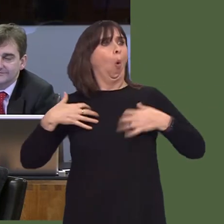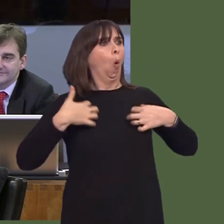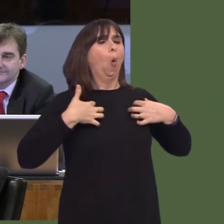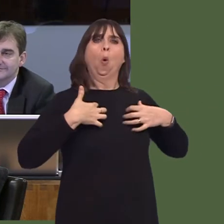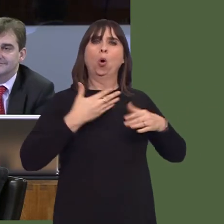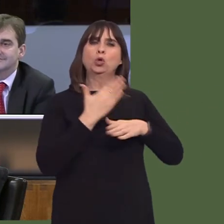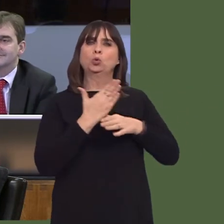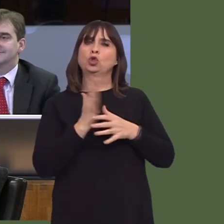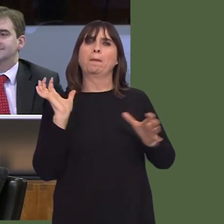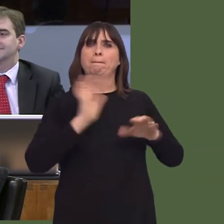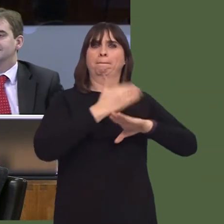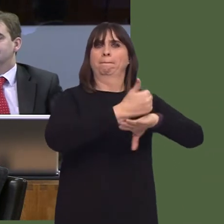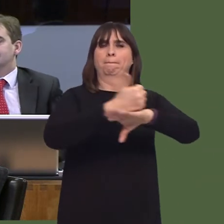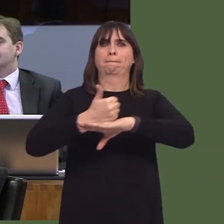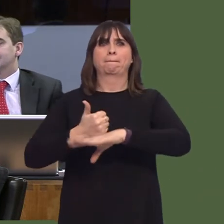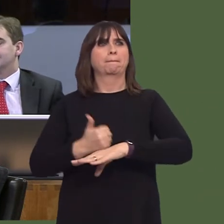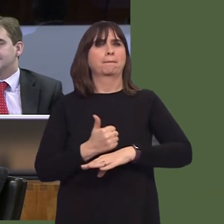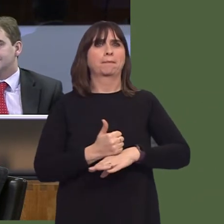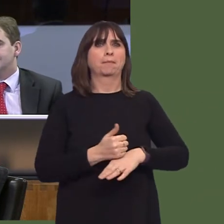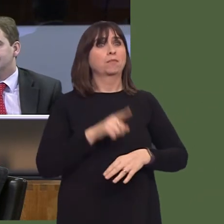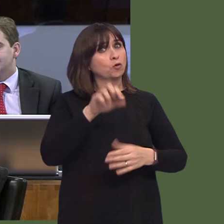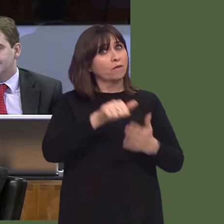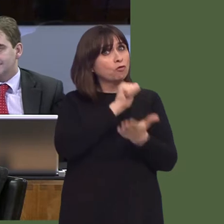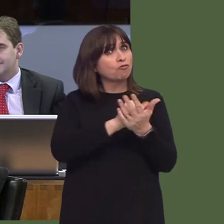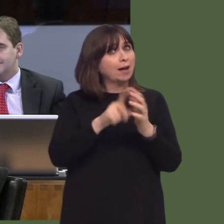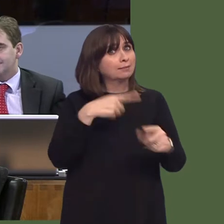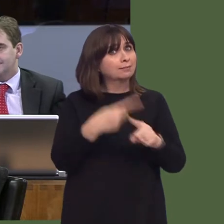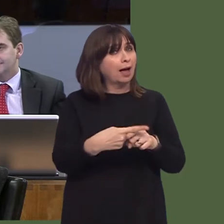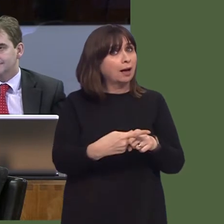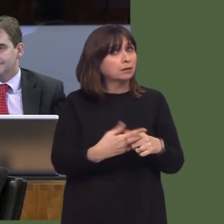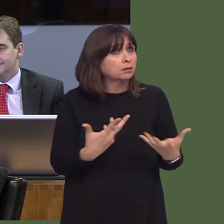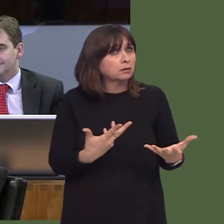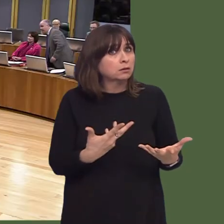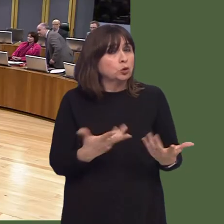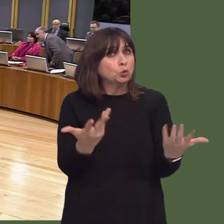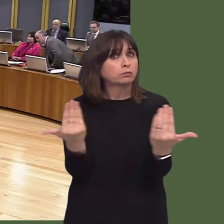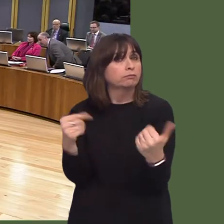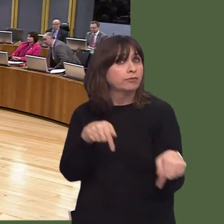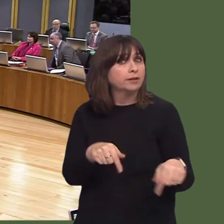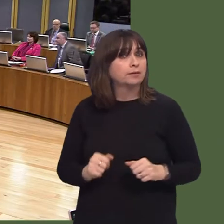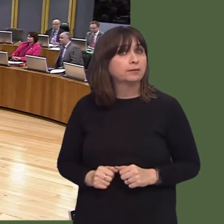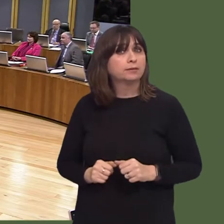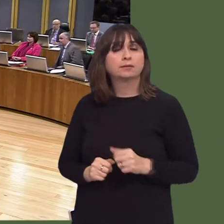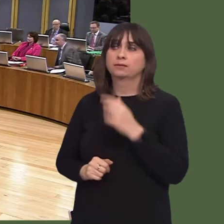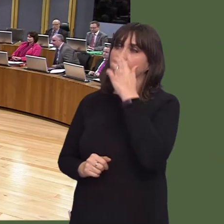any kind of help available to you. That point is well made, and it's included in the curriculum.